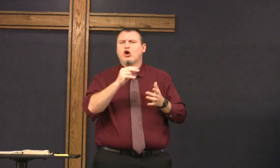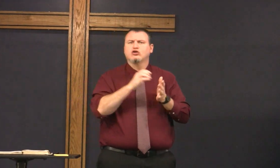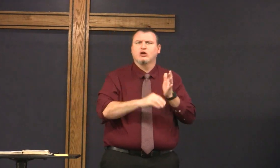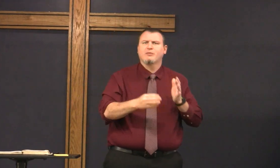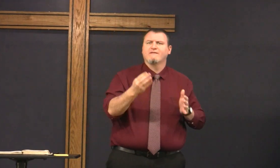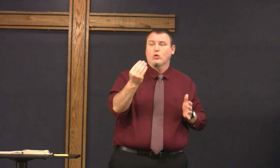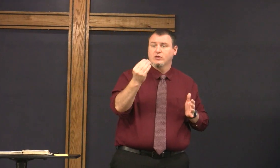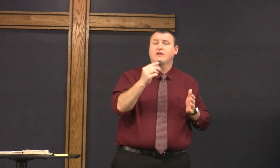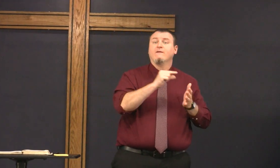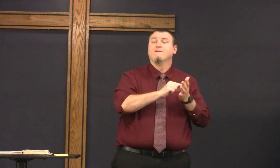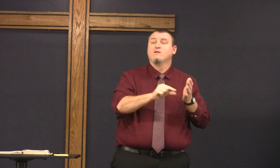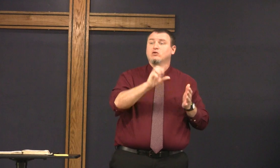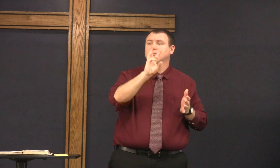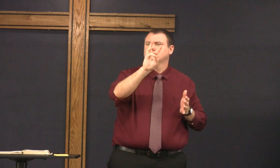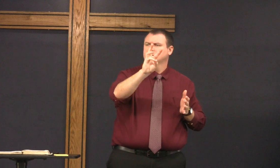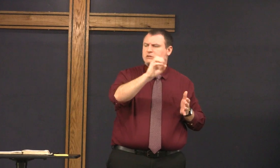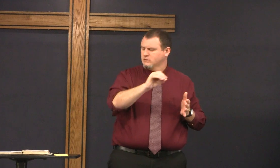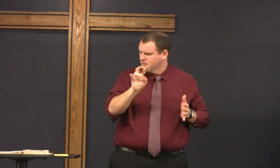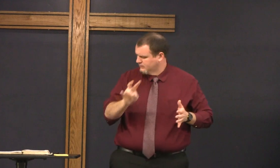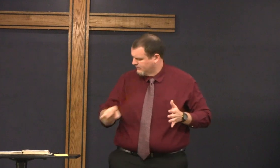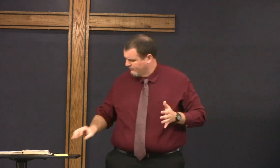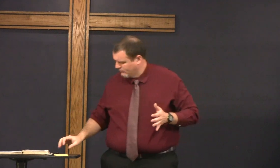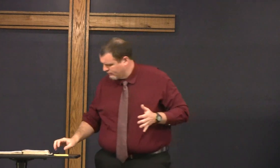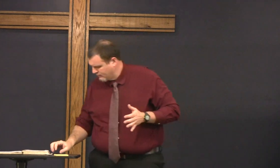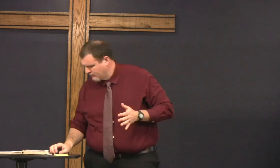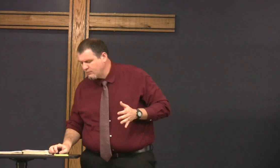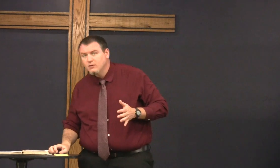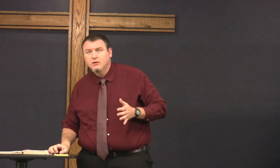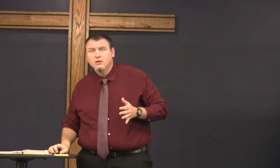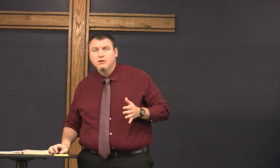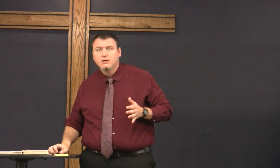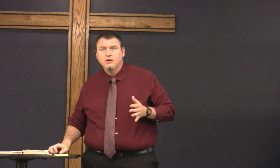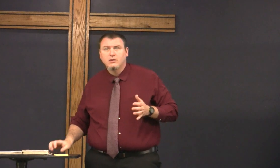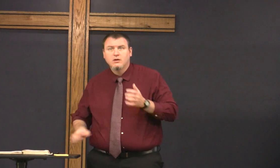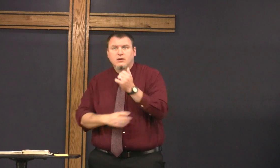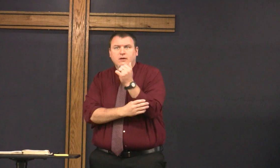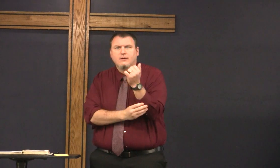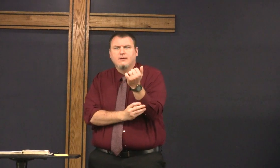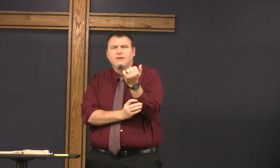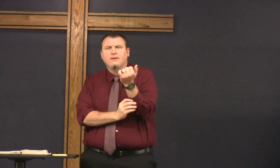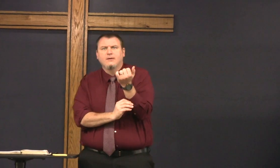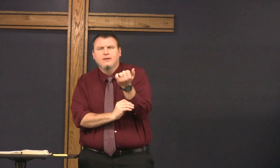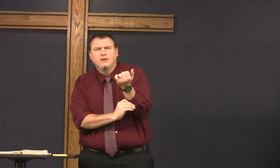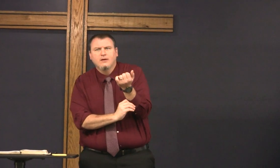so now John Chapter 14 verse 6 and 7 again